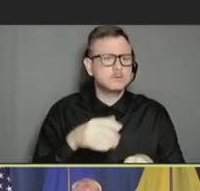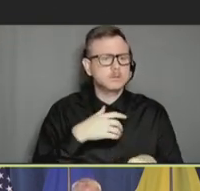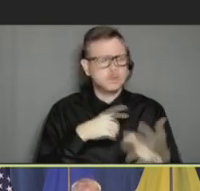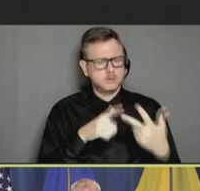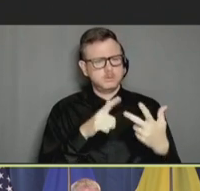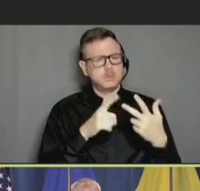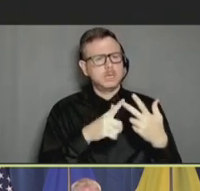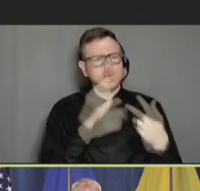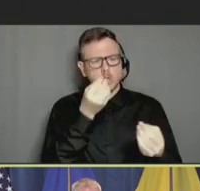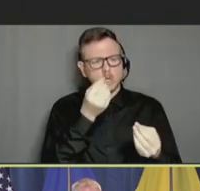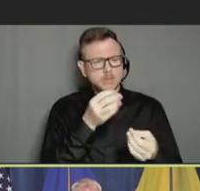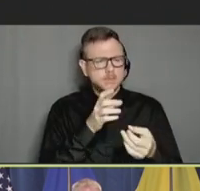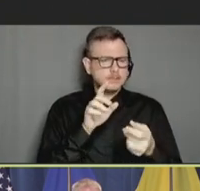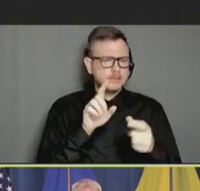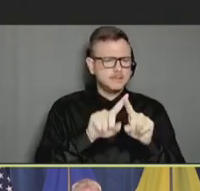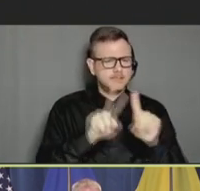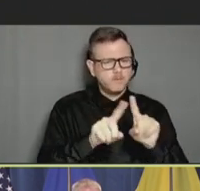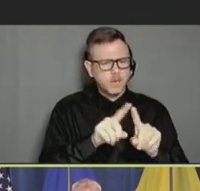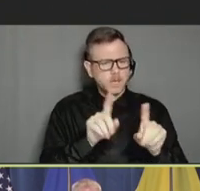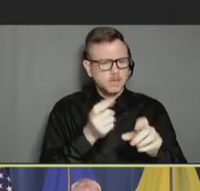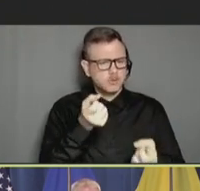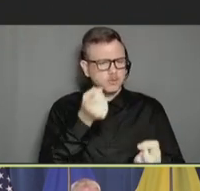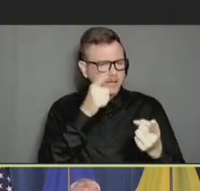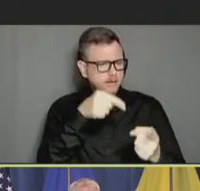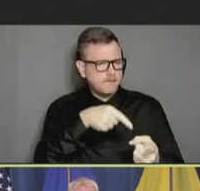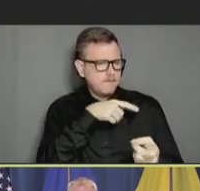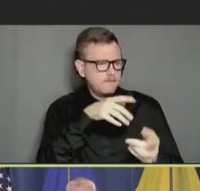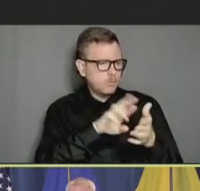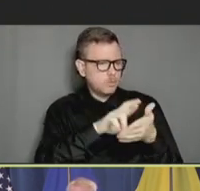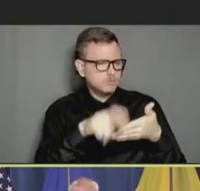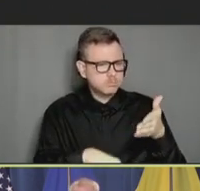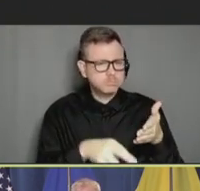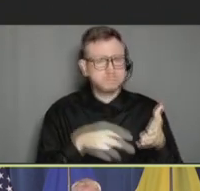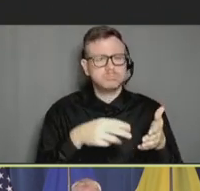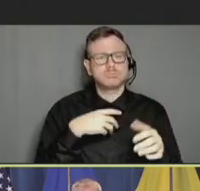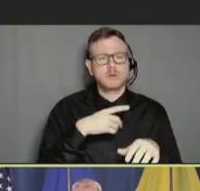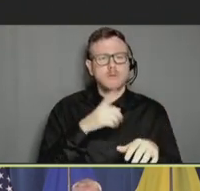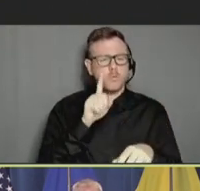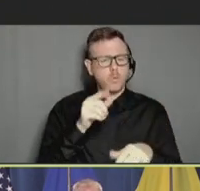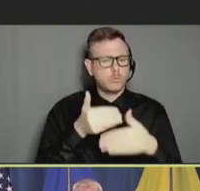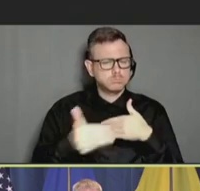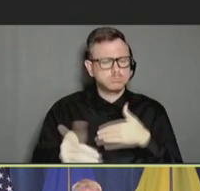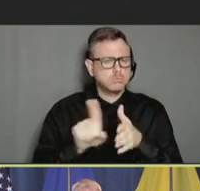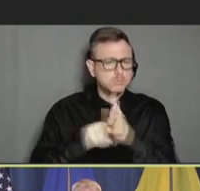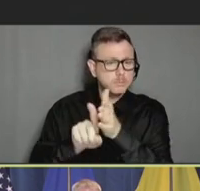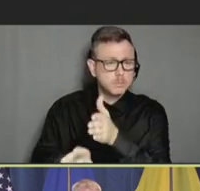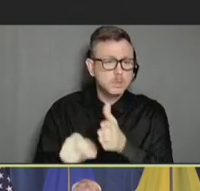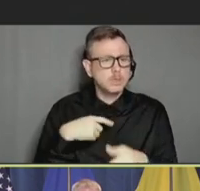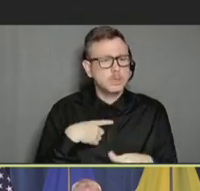further investigation. We made suggestions for additional studies and analyses. We provided